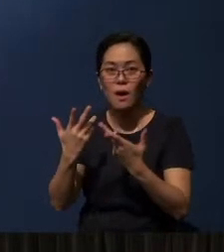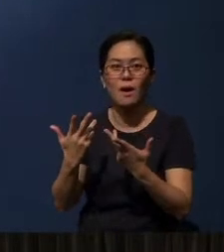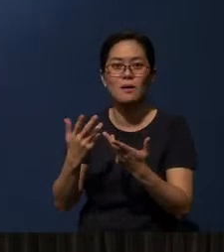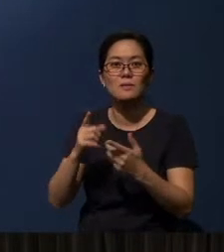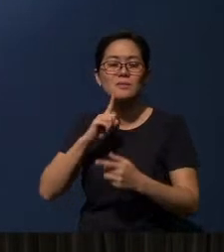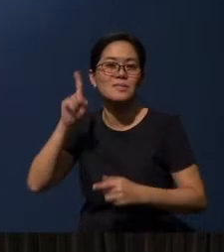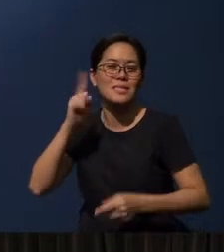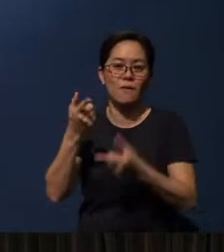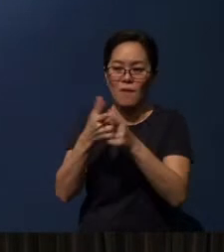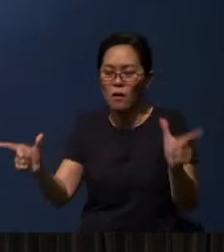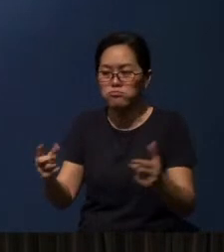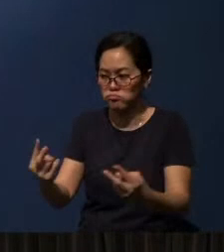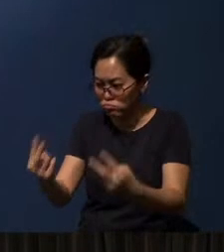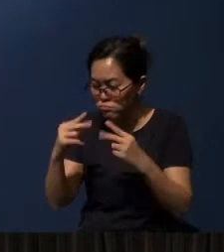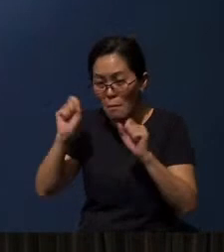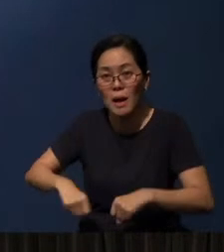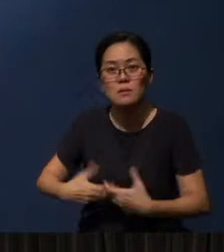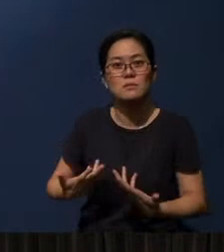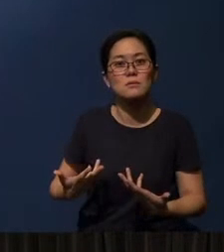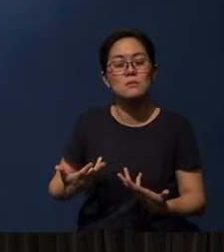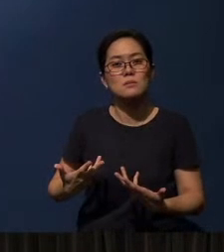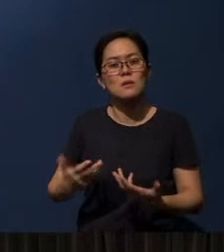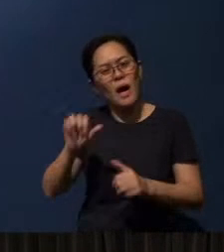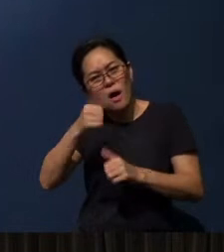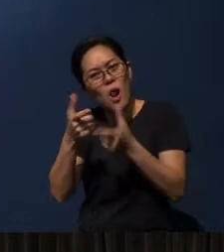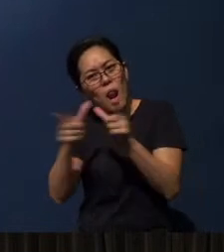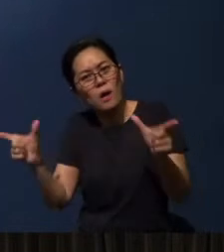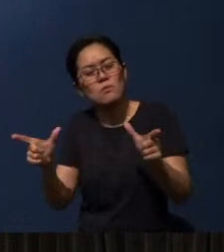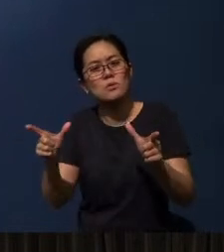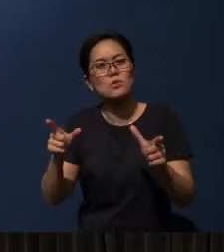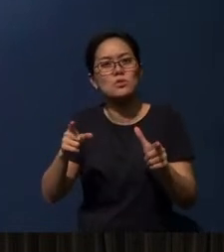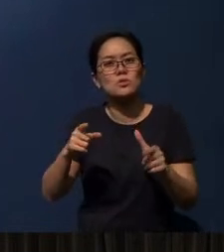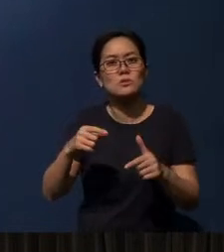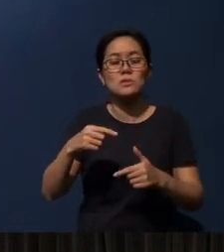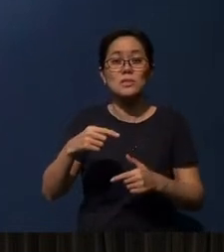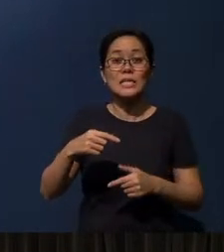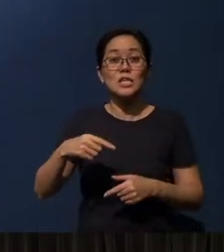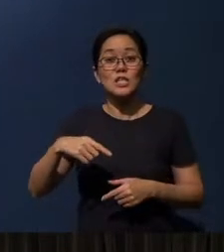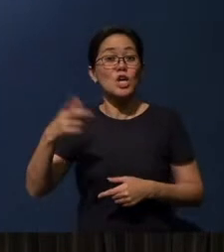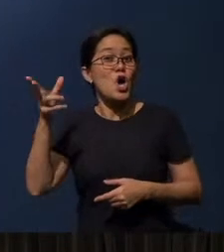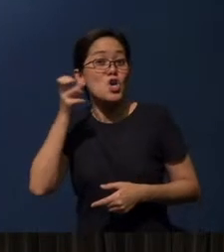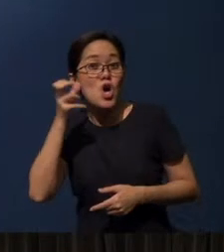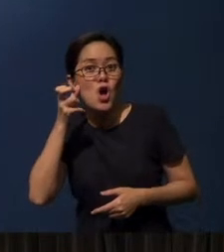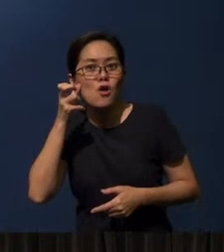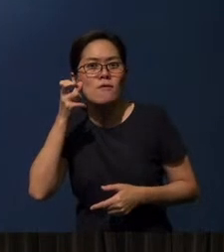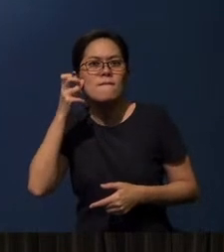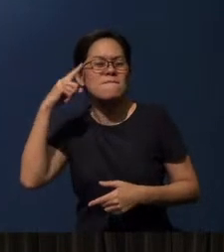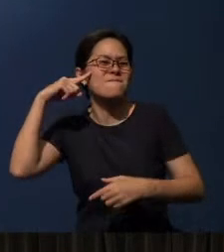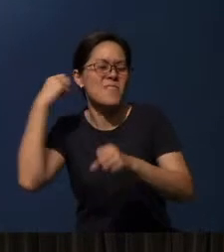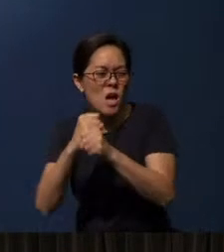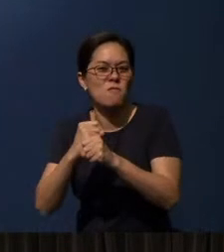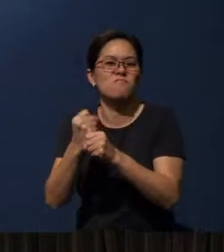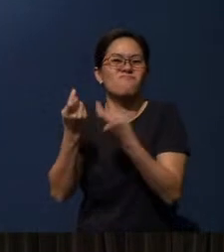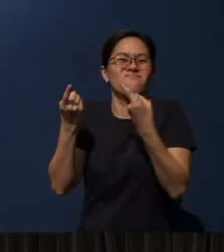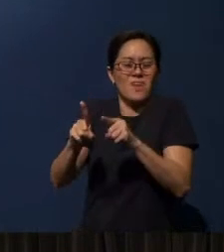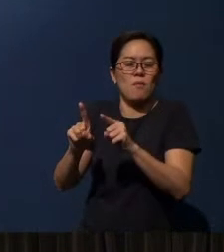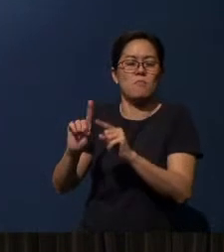Okay, it is another language, (where) hearing (is) needed to come to build faith.